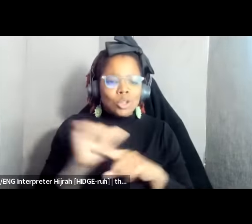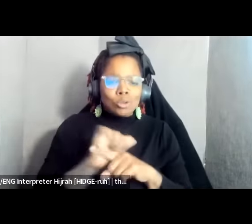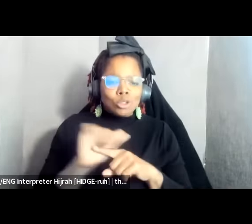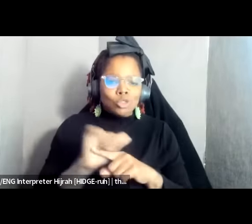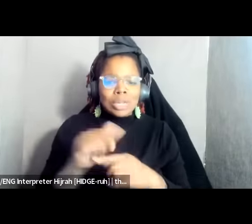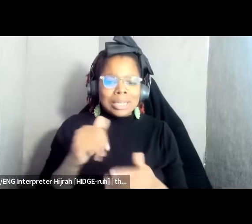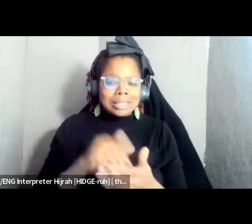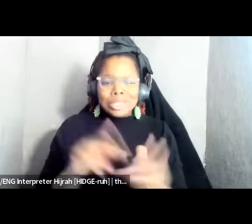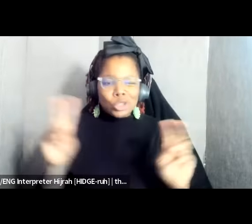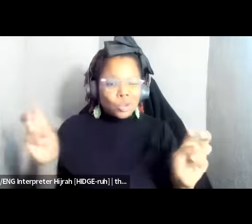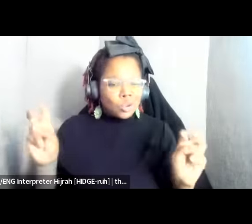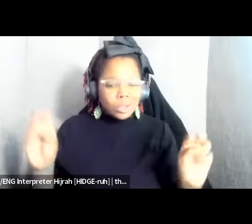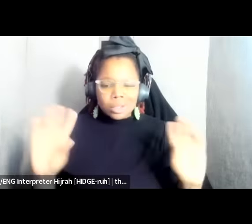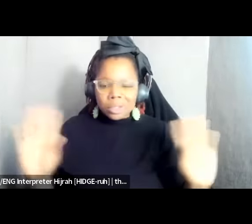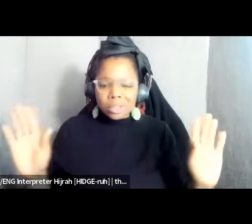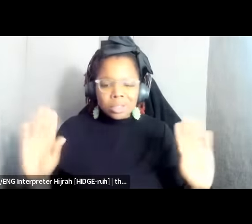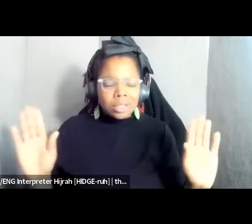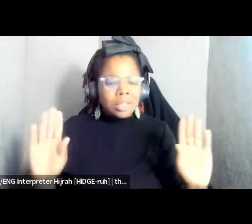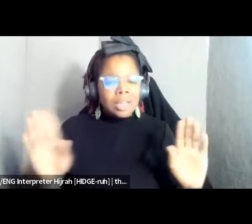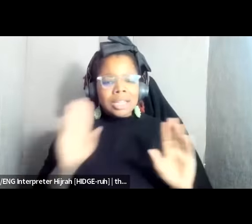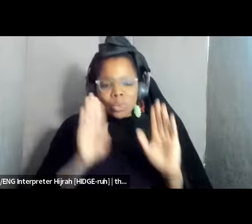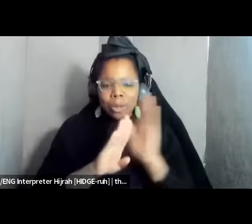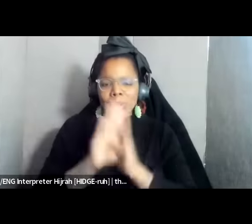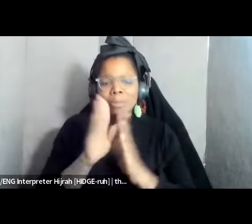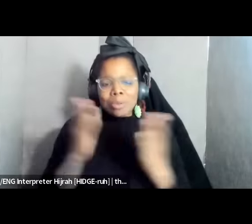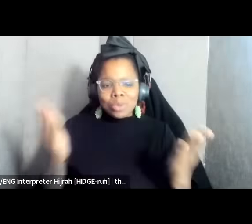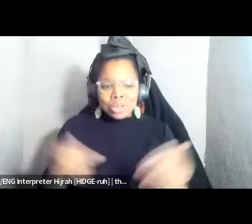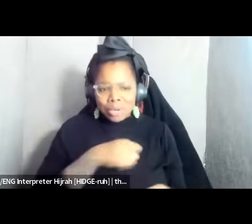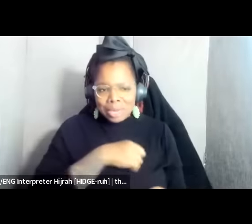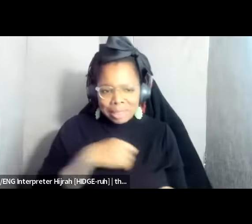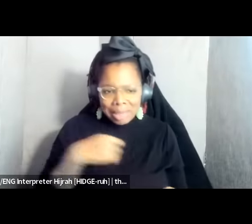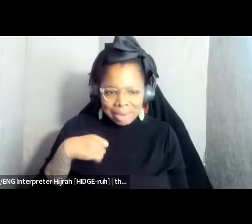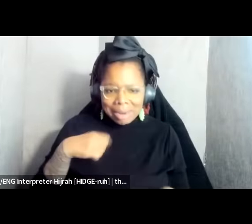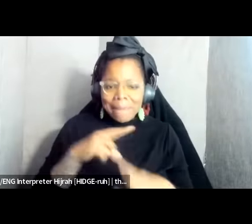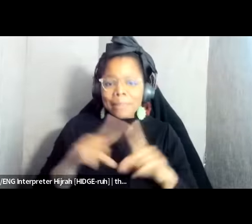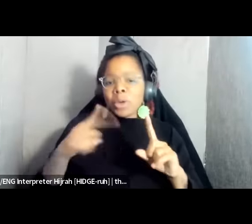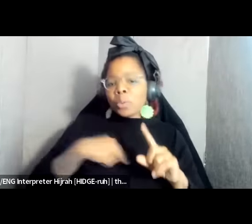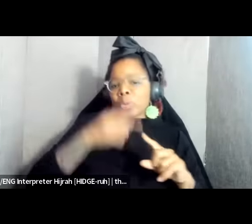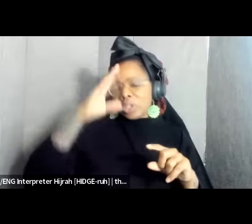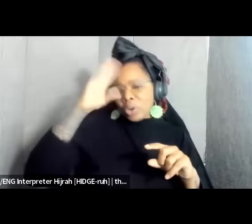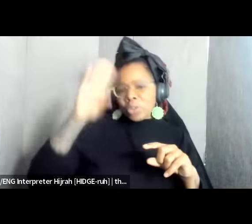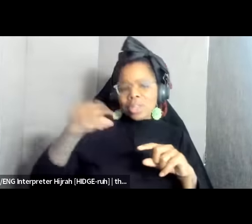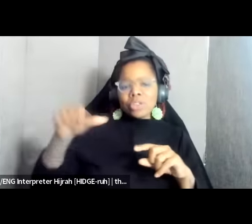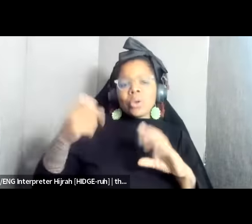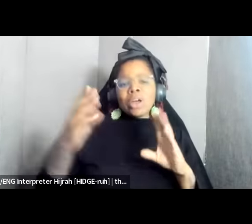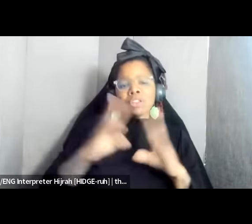that is uh going to be built here in Atlanta but we know that there are other cities across the US